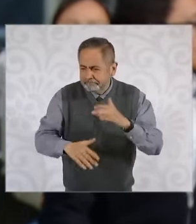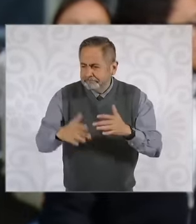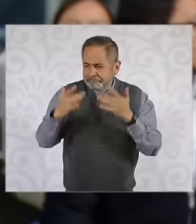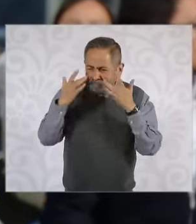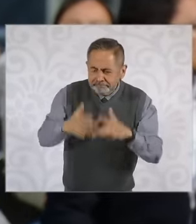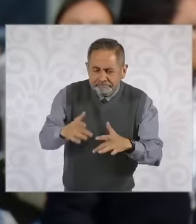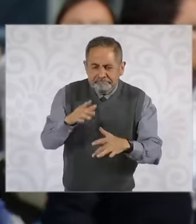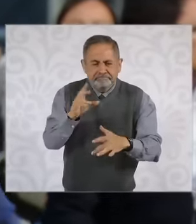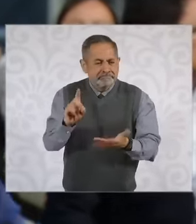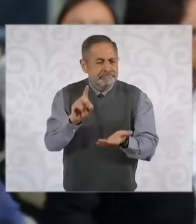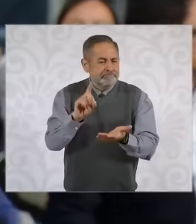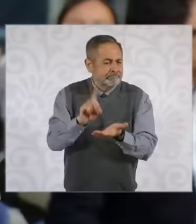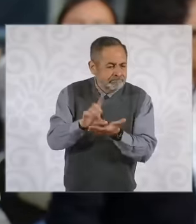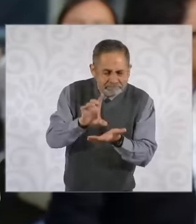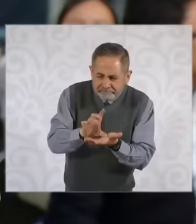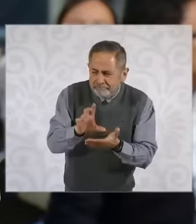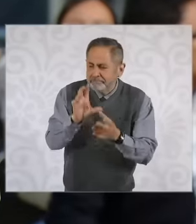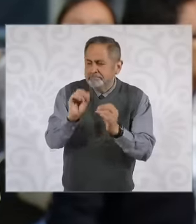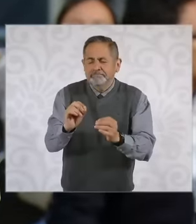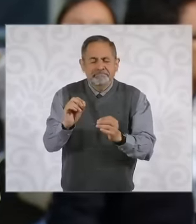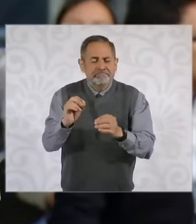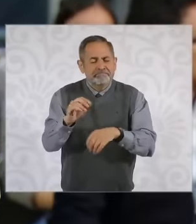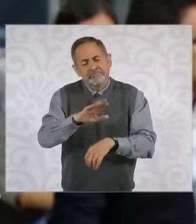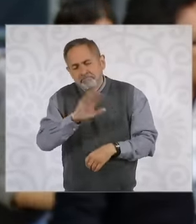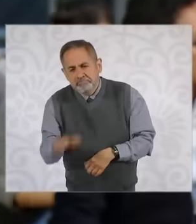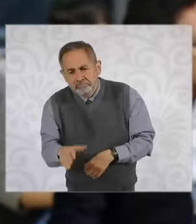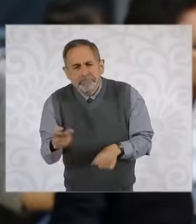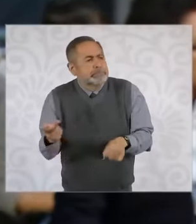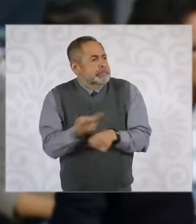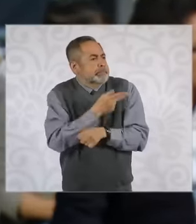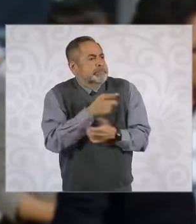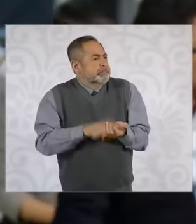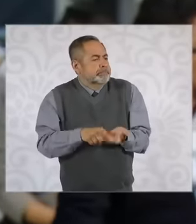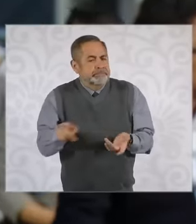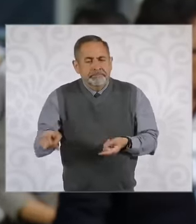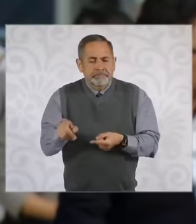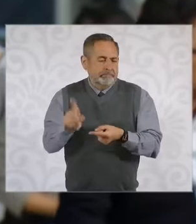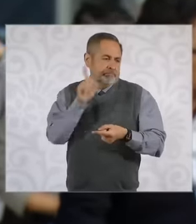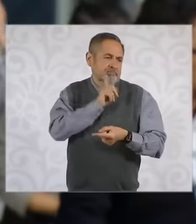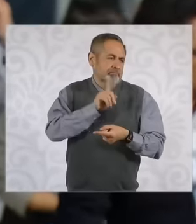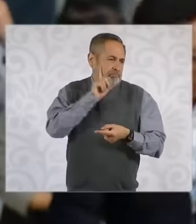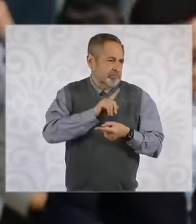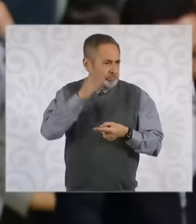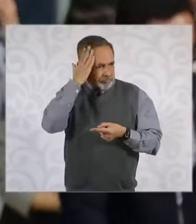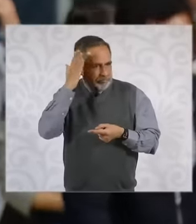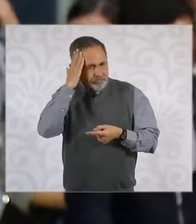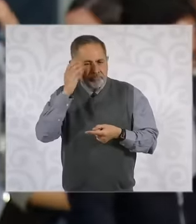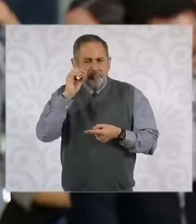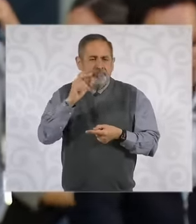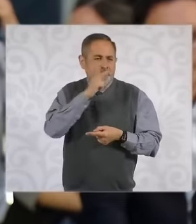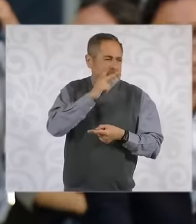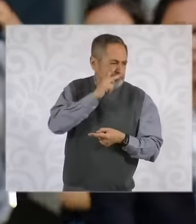dies in the case of a family, if it is the head of the family who is missing and